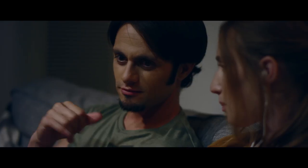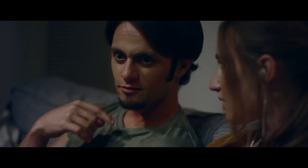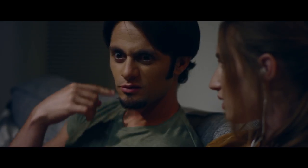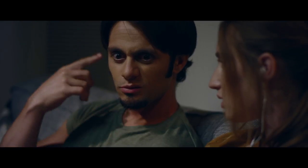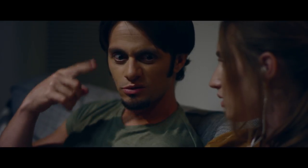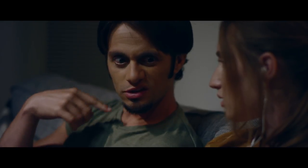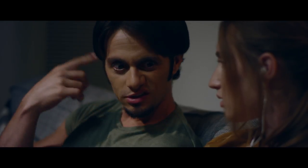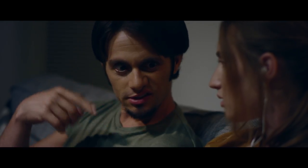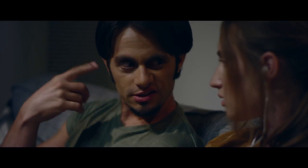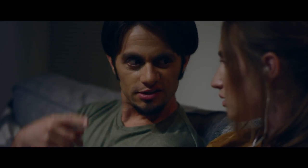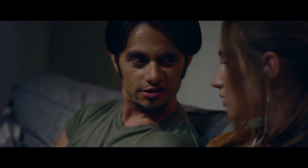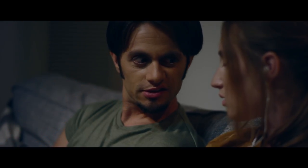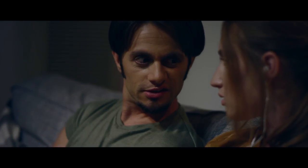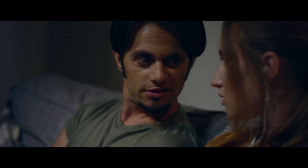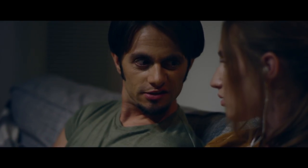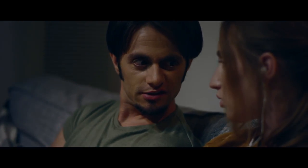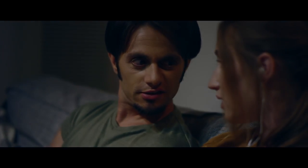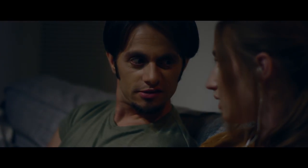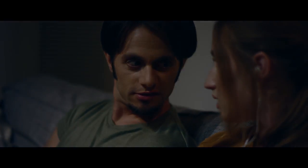Banksy? Crazy?